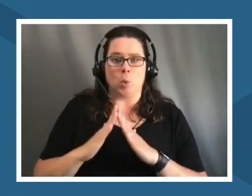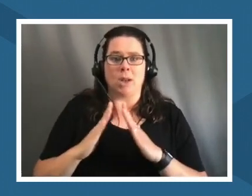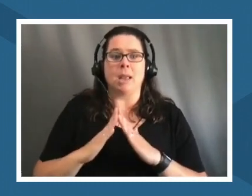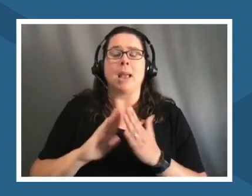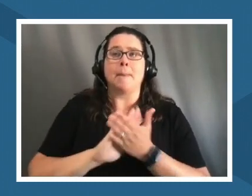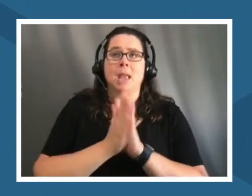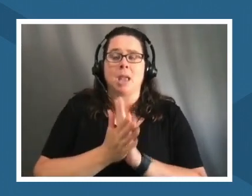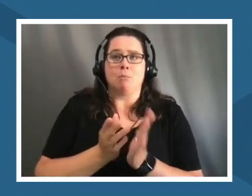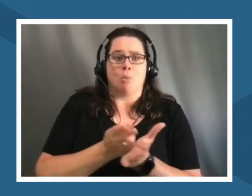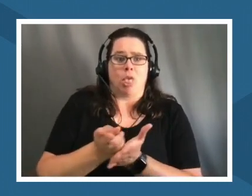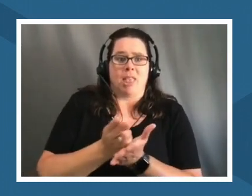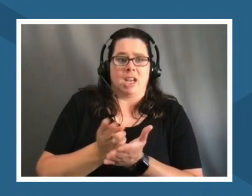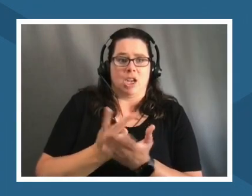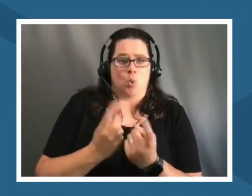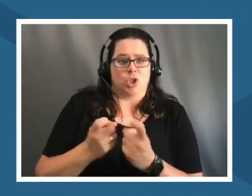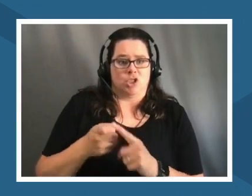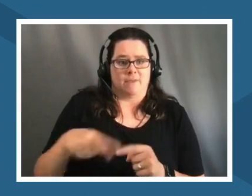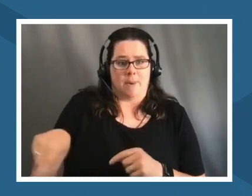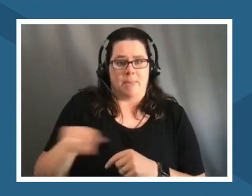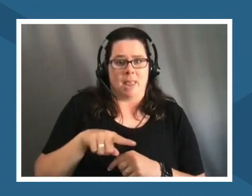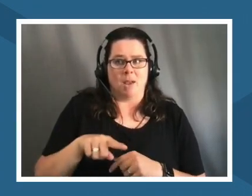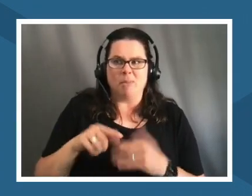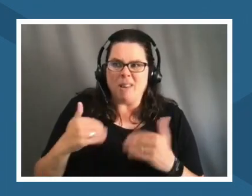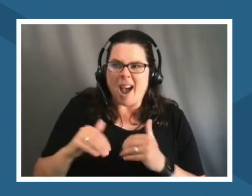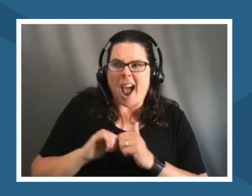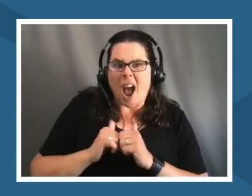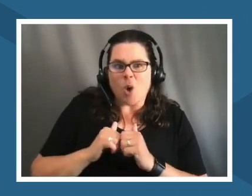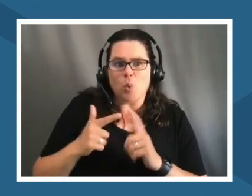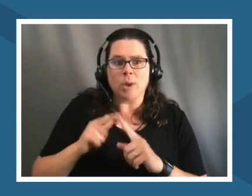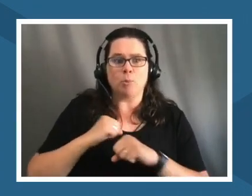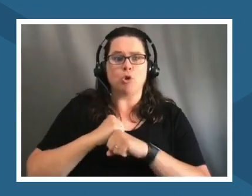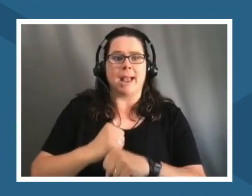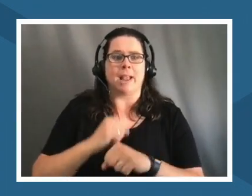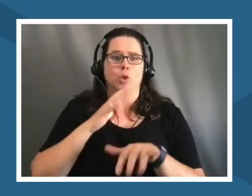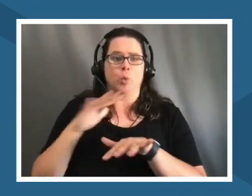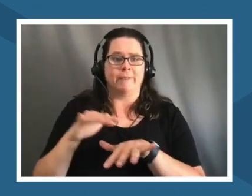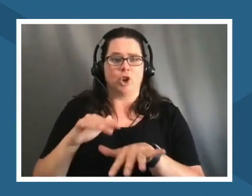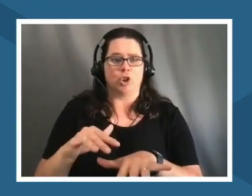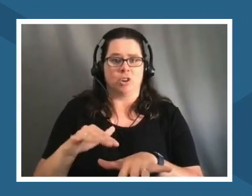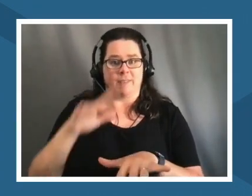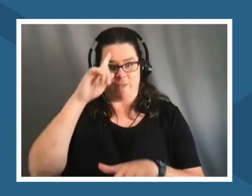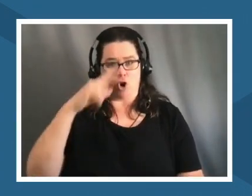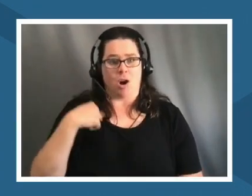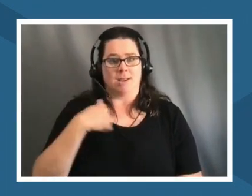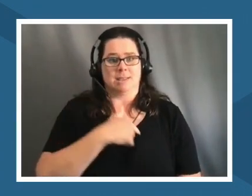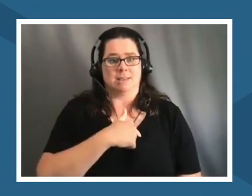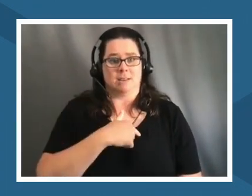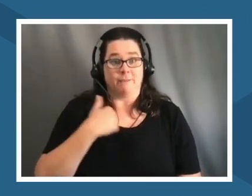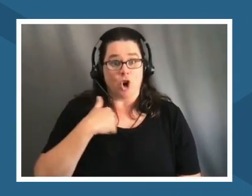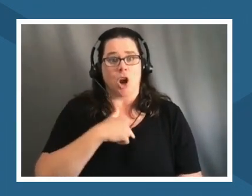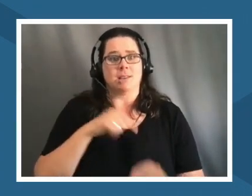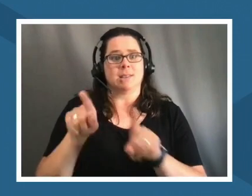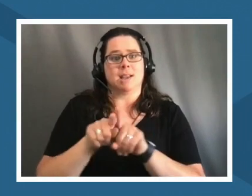questions from them like how do we protect the river for us for us as salt